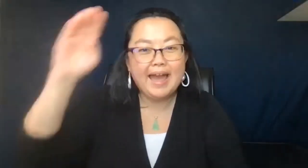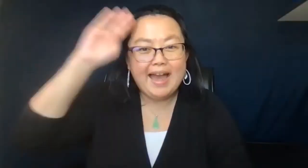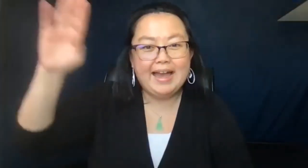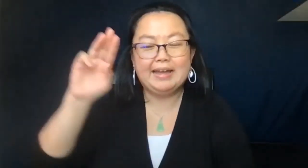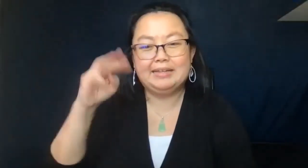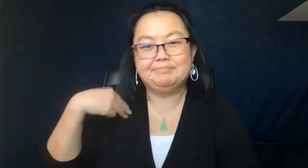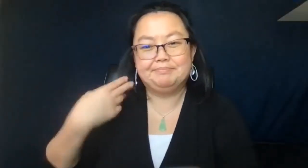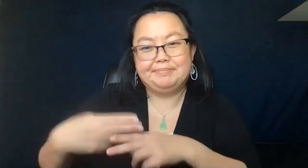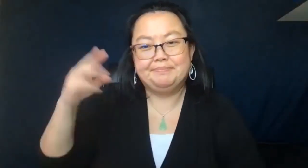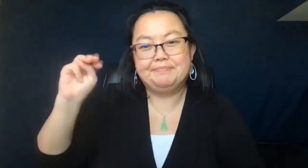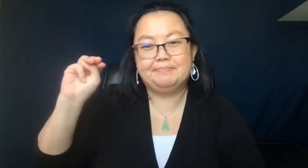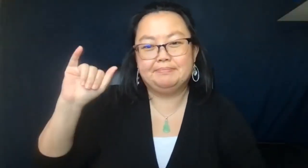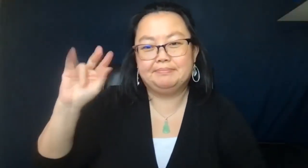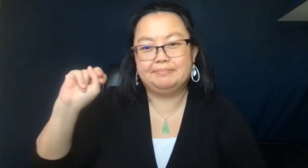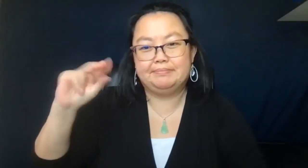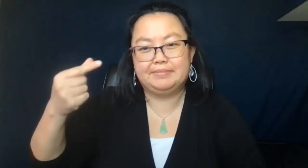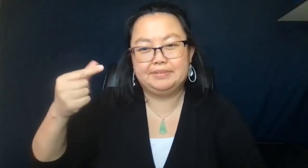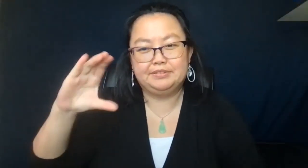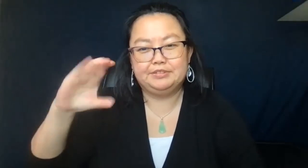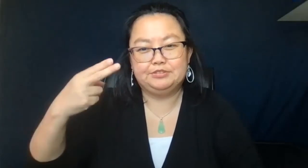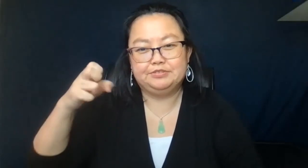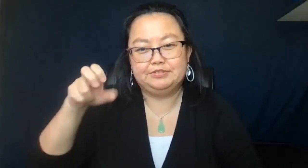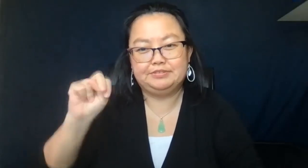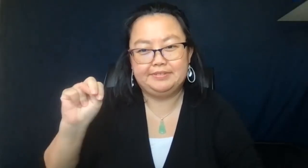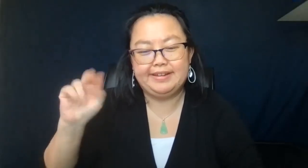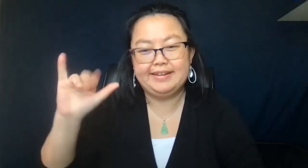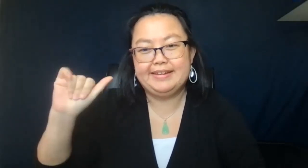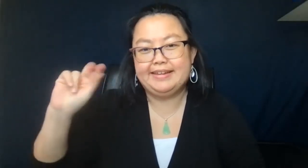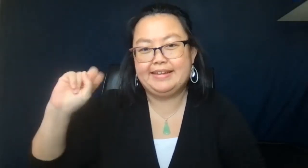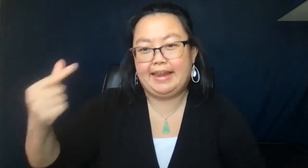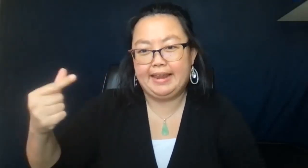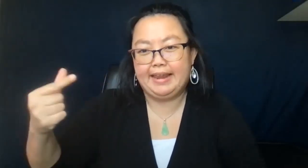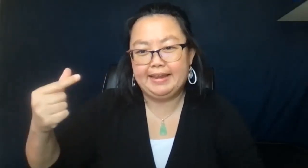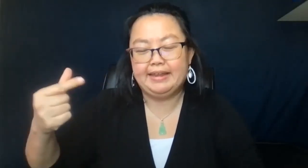Hey! My name is Mingchen Yang